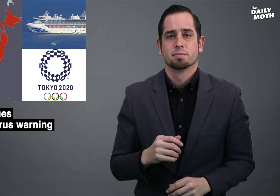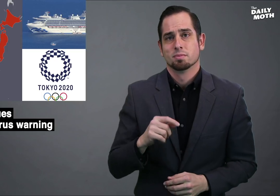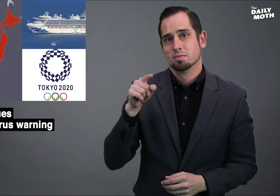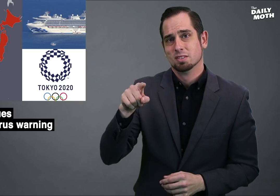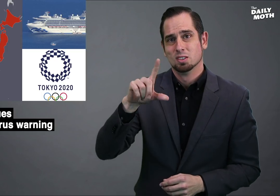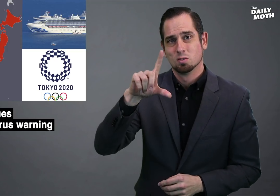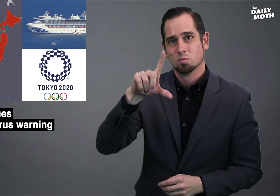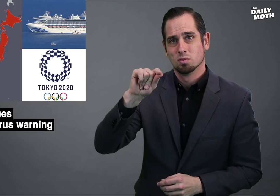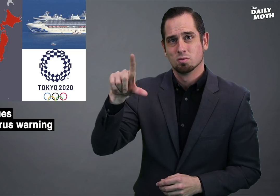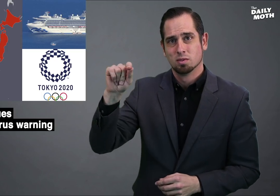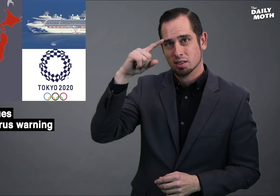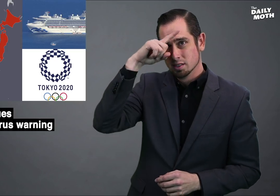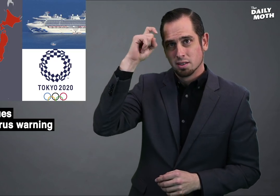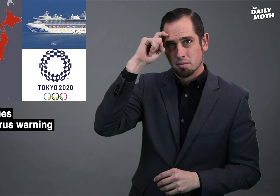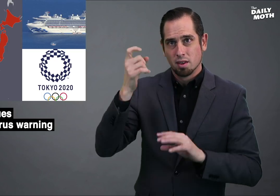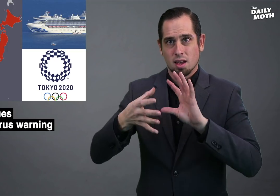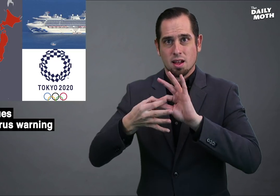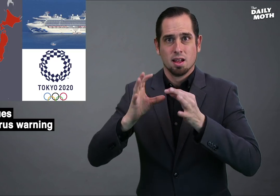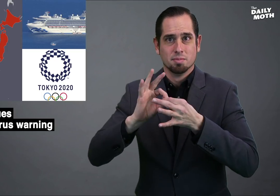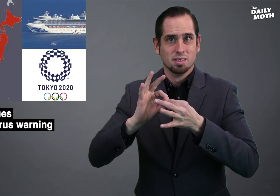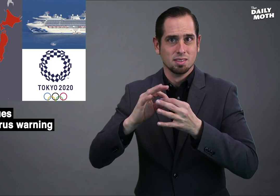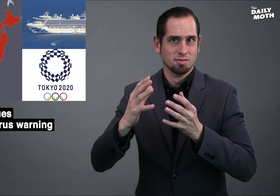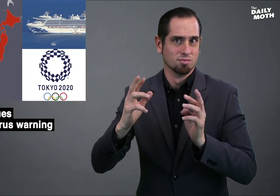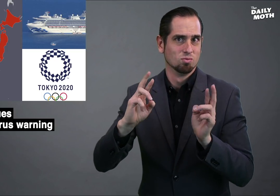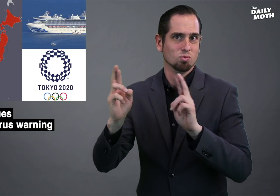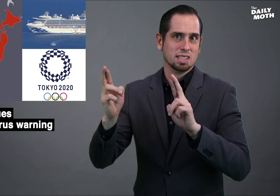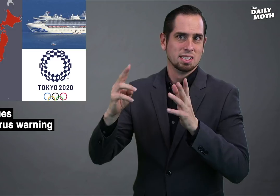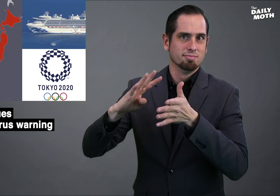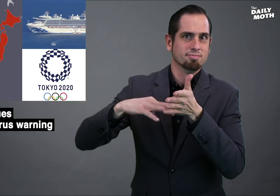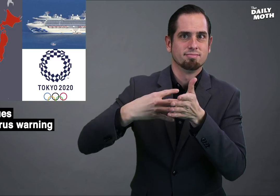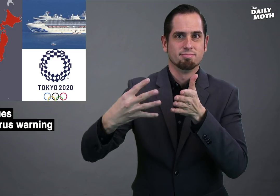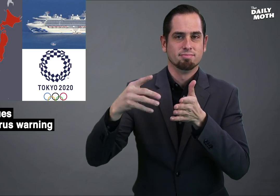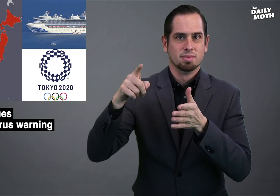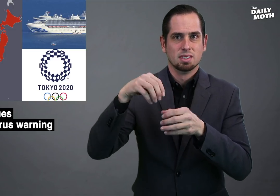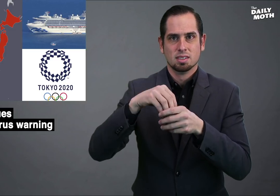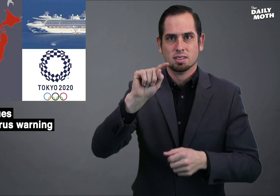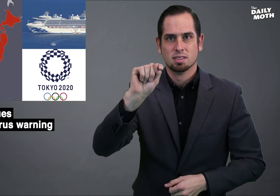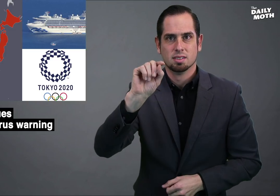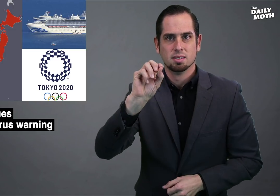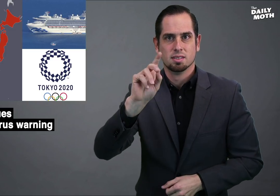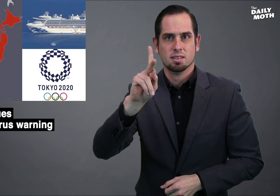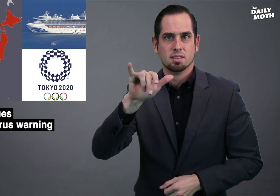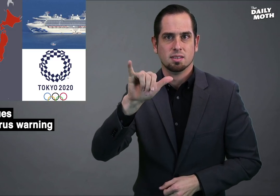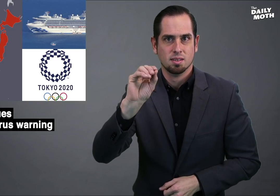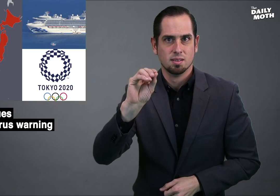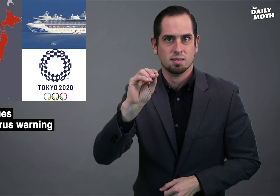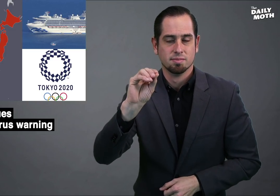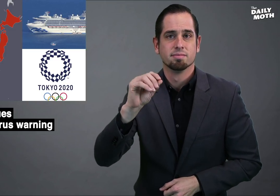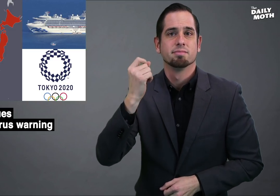The 2020 Summer Olympics is set to take place in Tokyo.